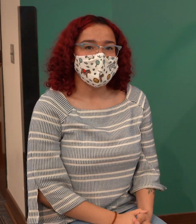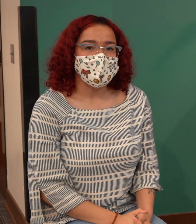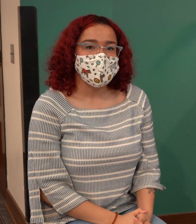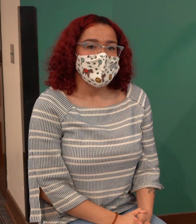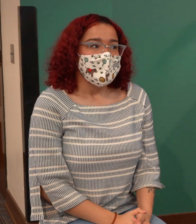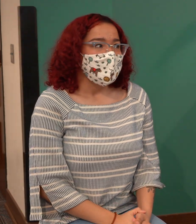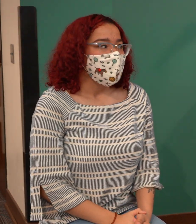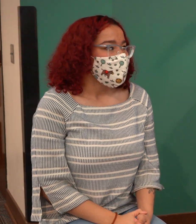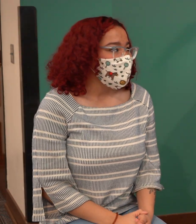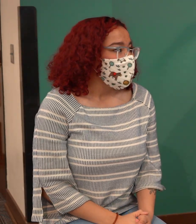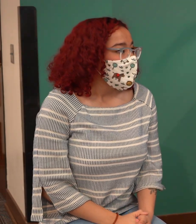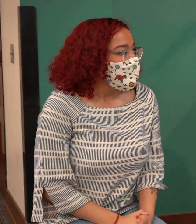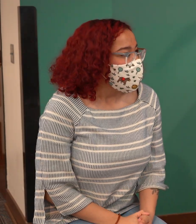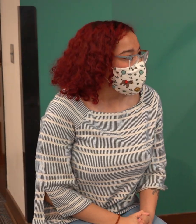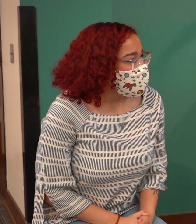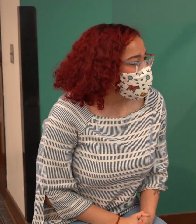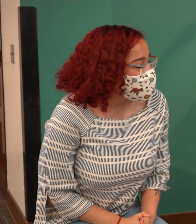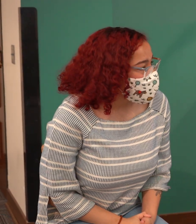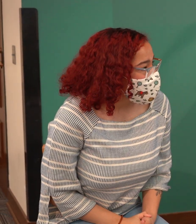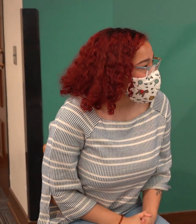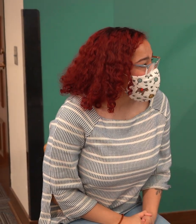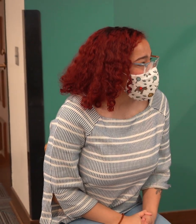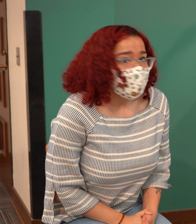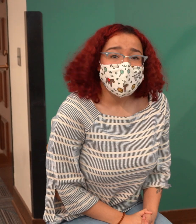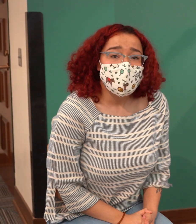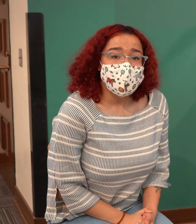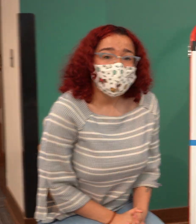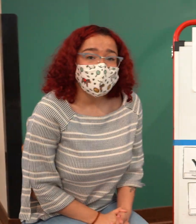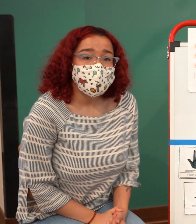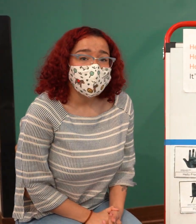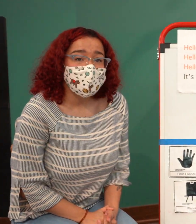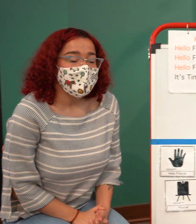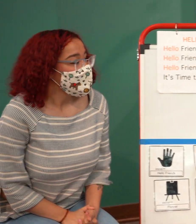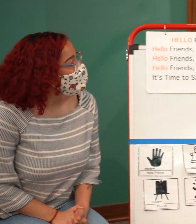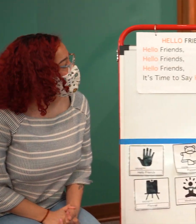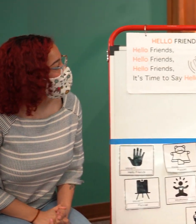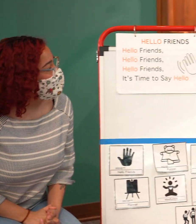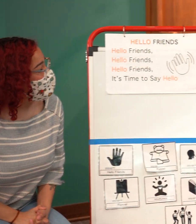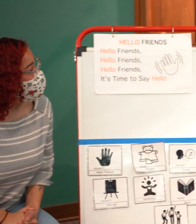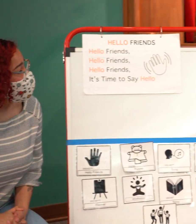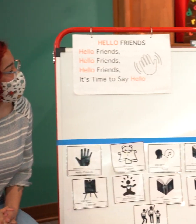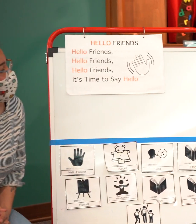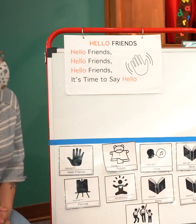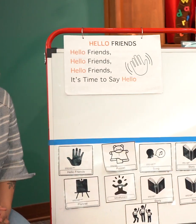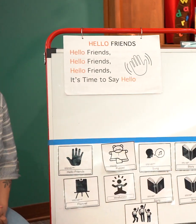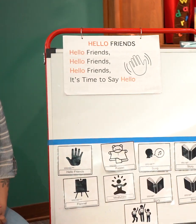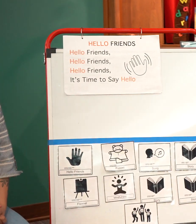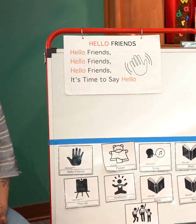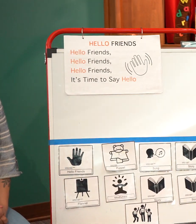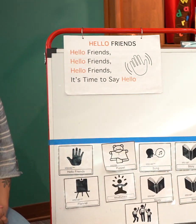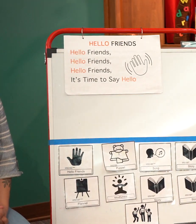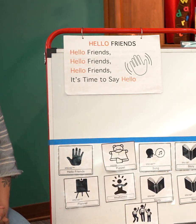Hello friends, It's time to say hello. All right, and we'll head over to Ursa...